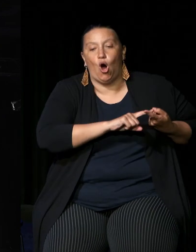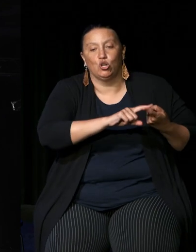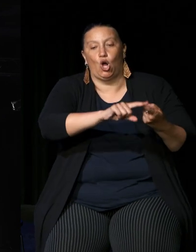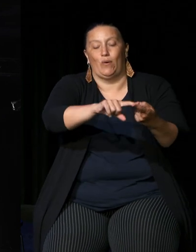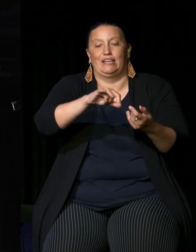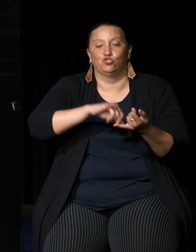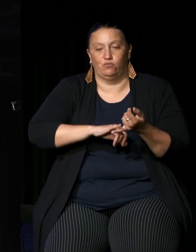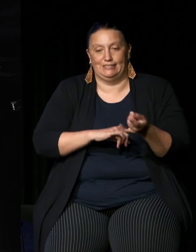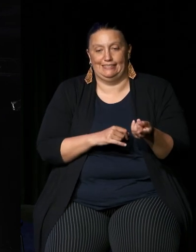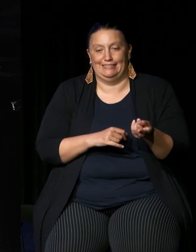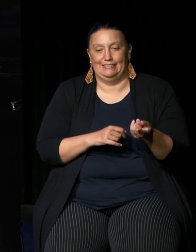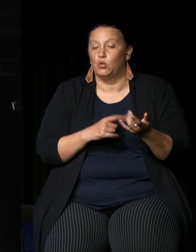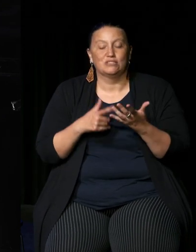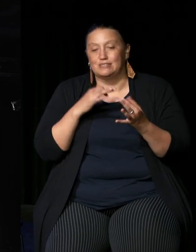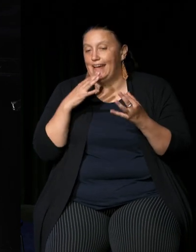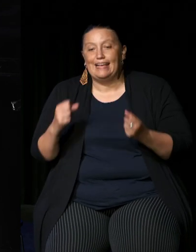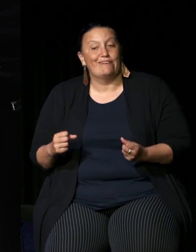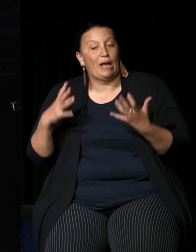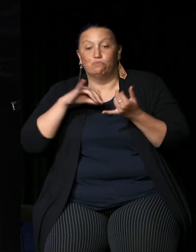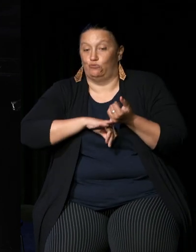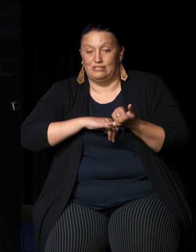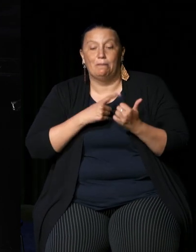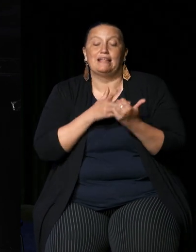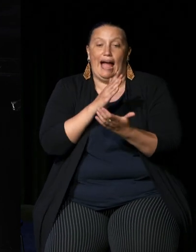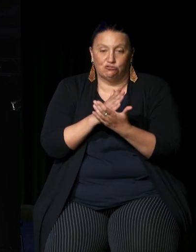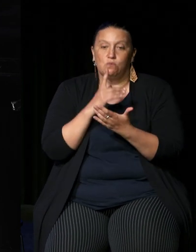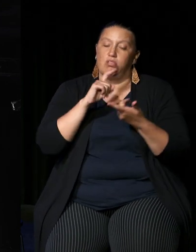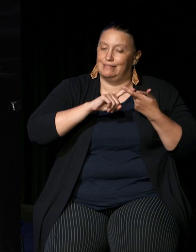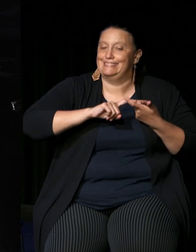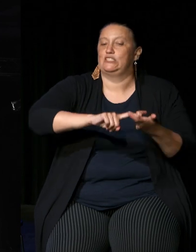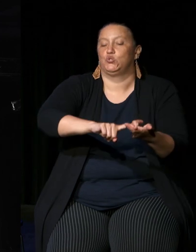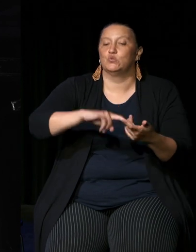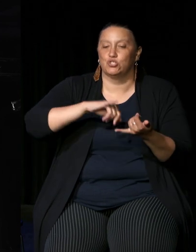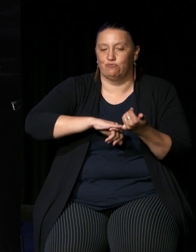reverse and he goes into detail about how of course the dialogues that happen those